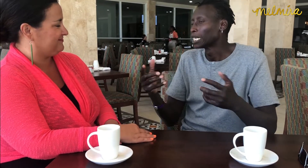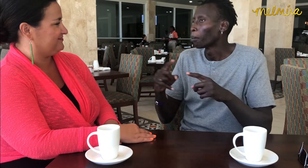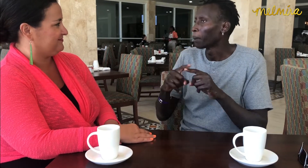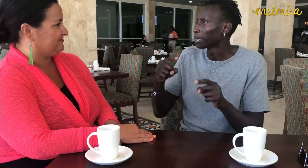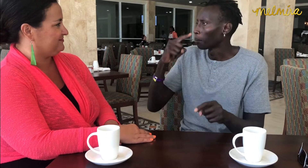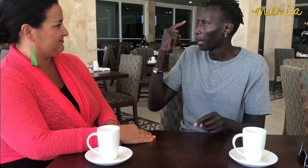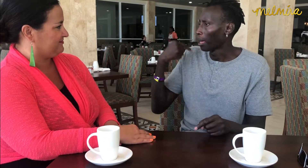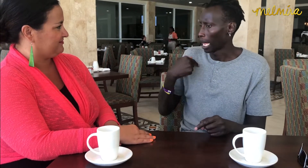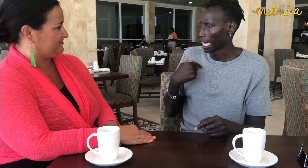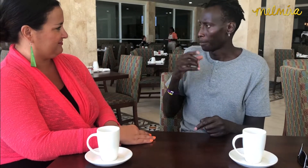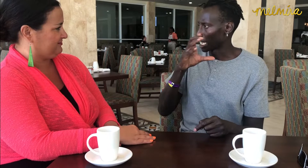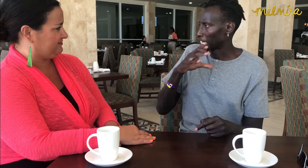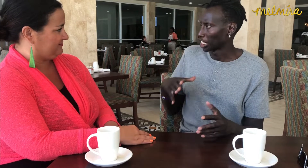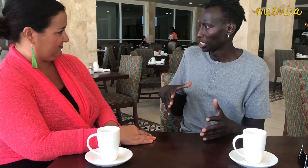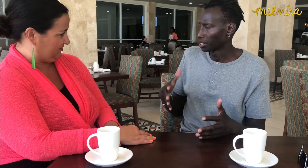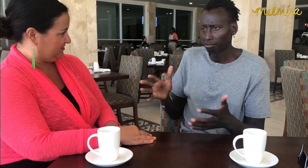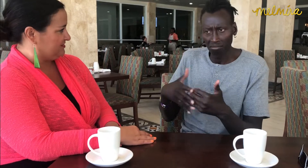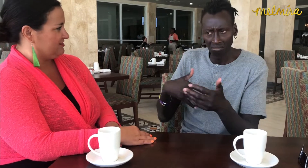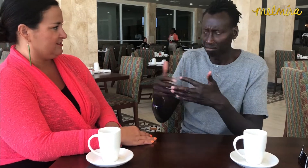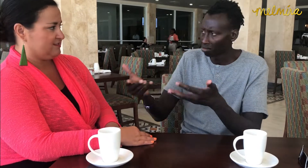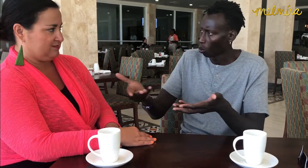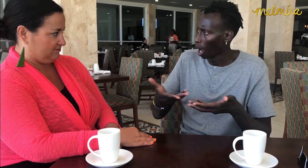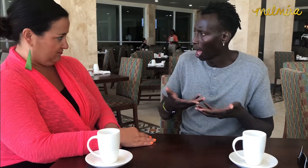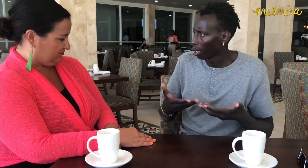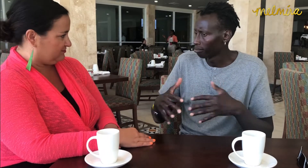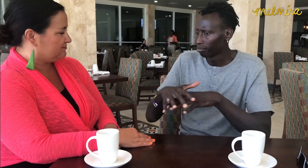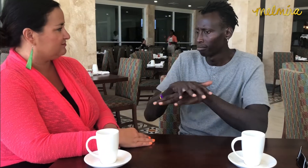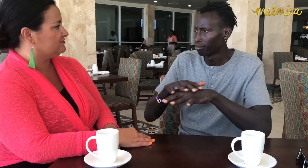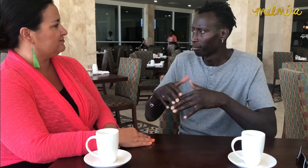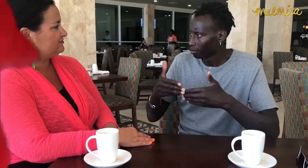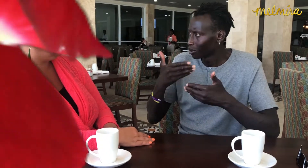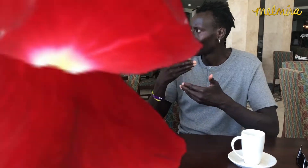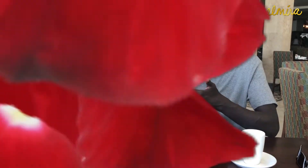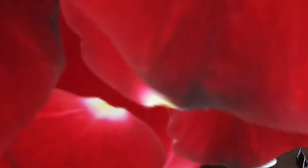I am Black and Christian and I openly welcome everyone to our country.